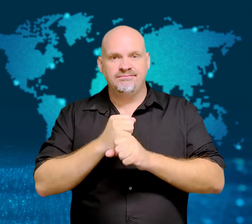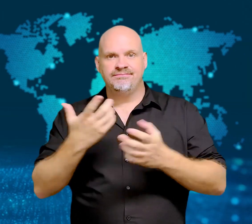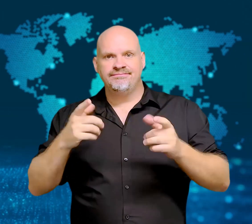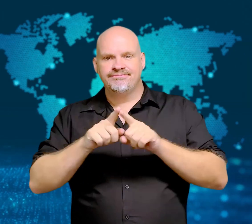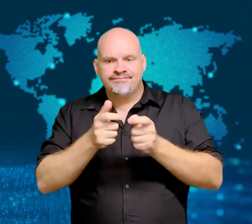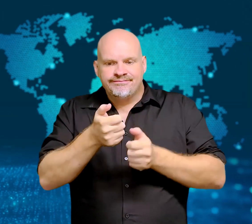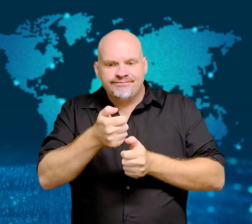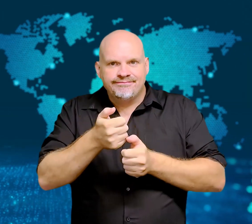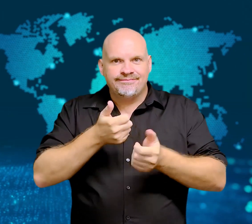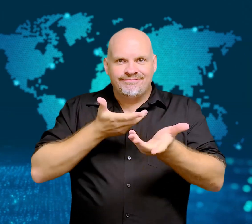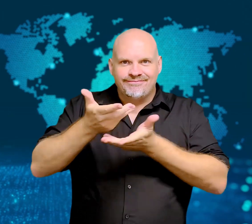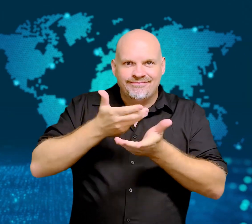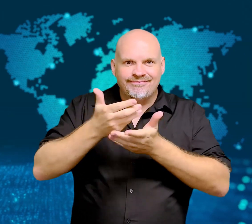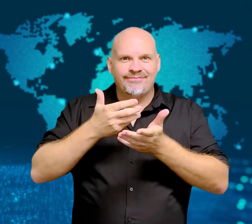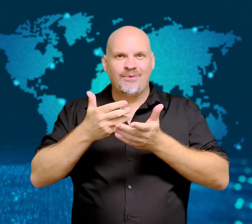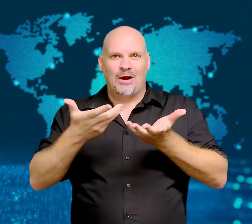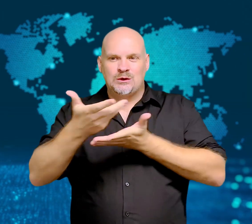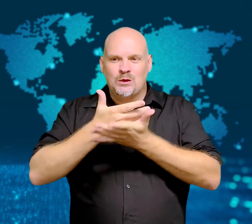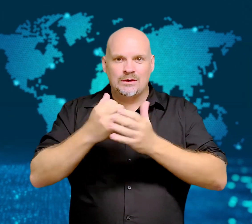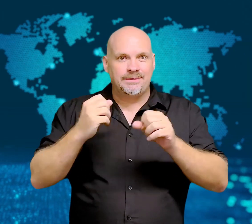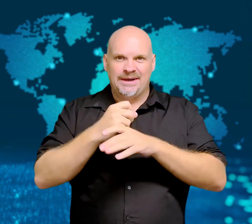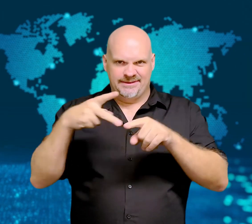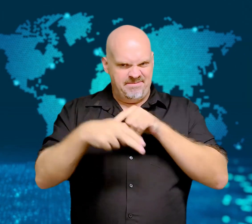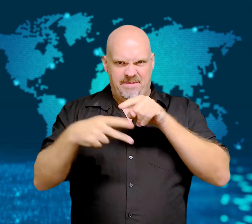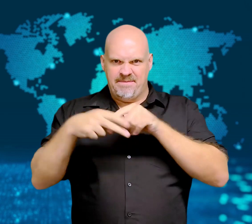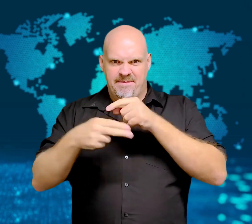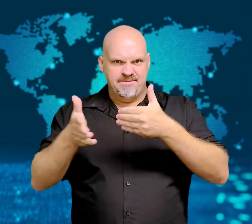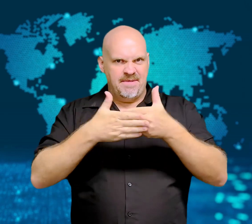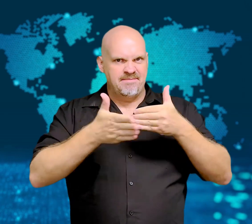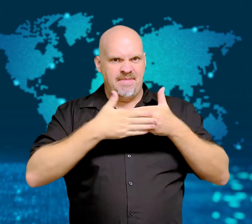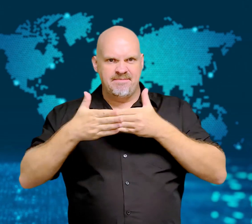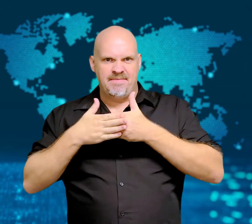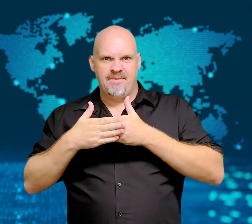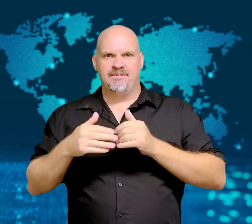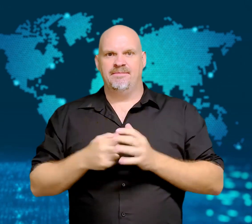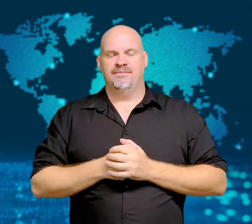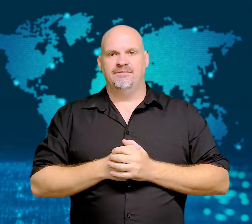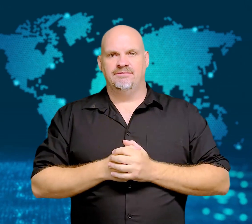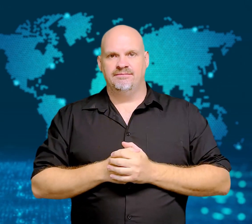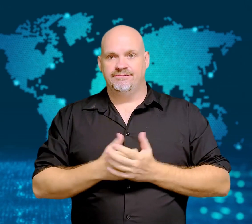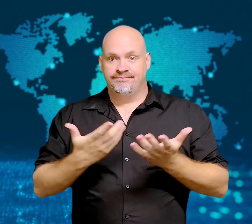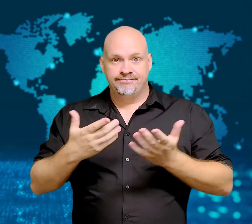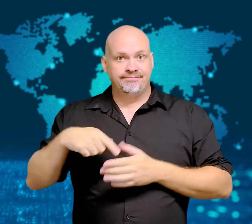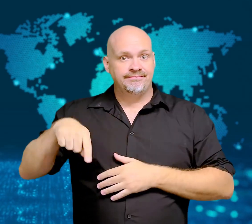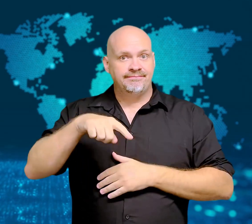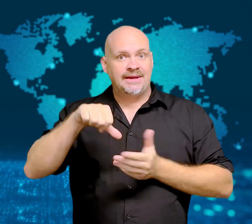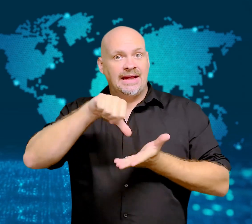the government has suspended internet access and social media apps.